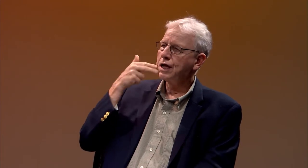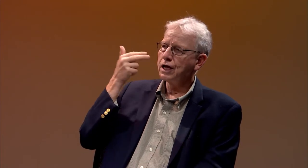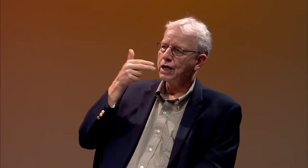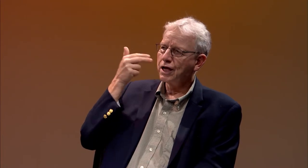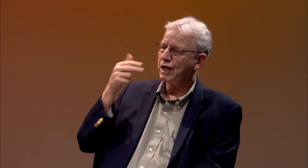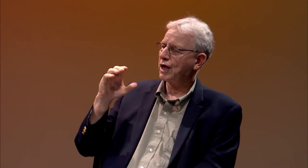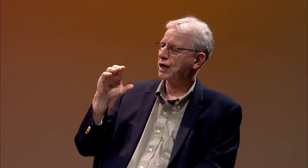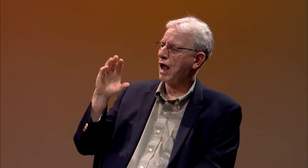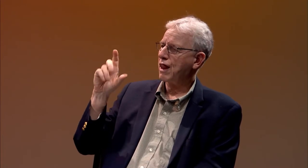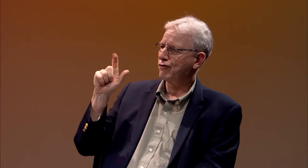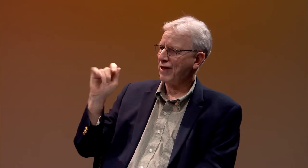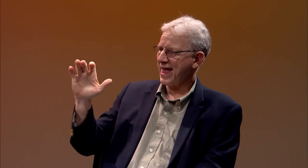to Laurent Clerc...